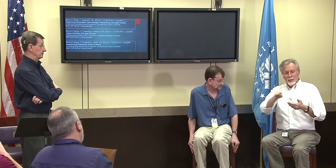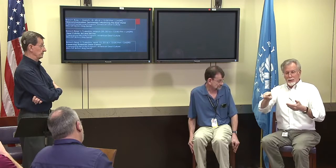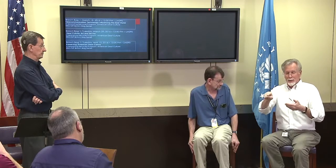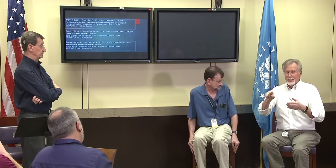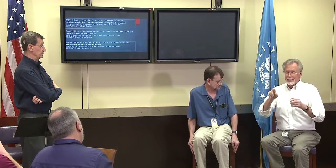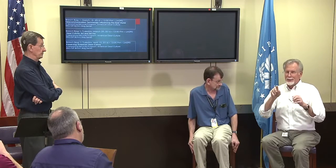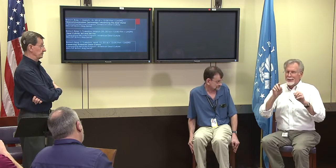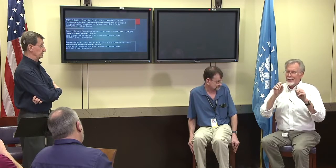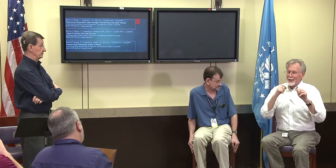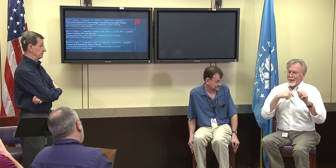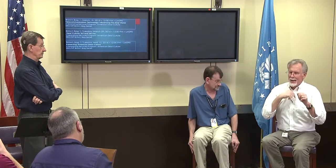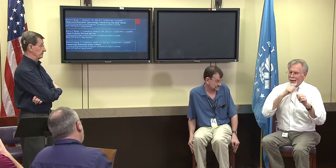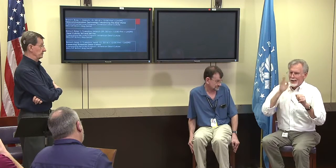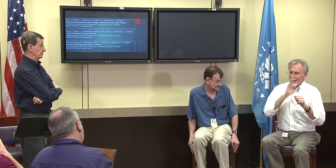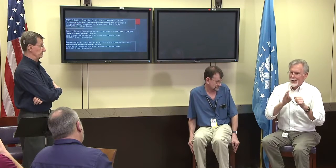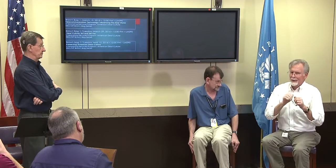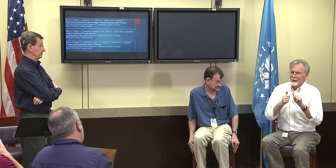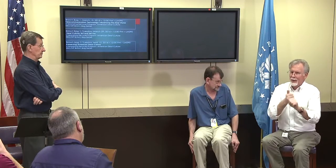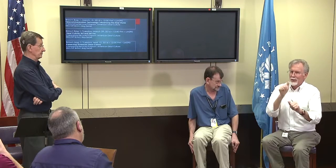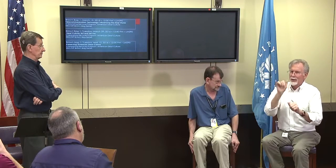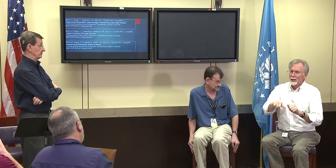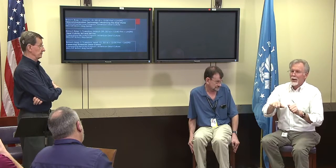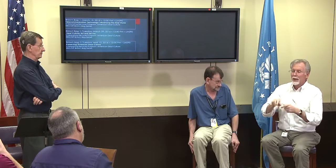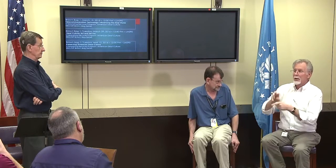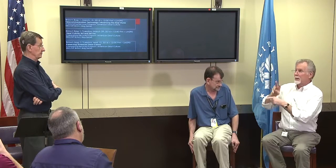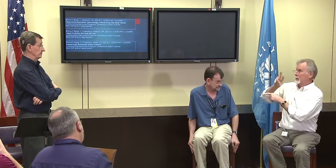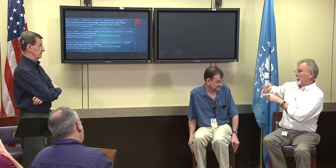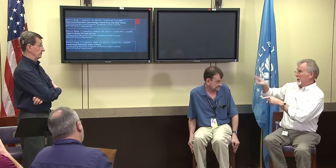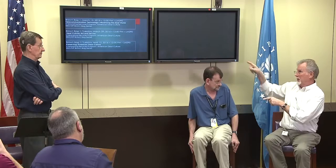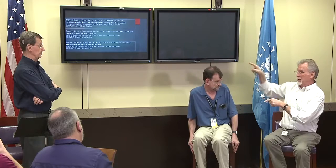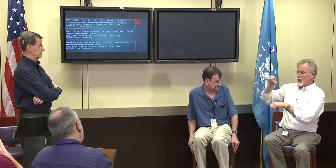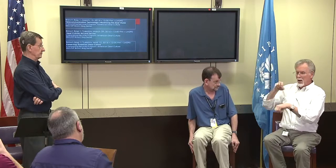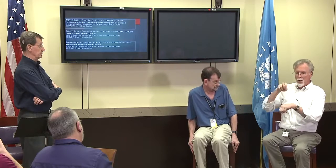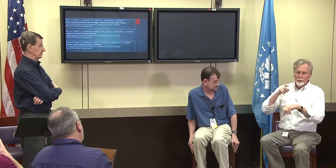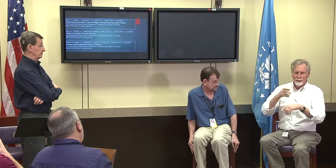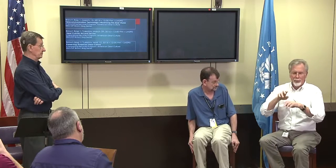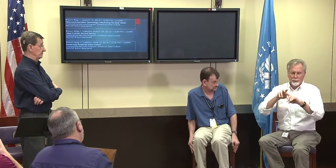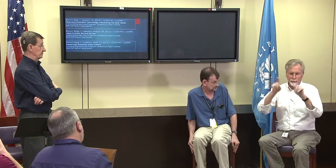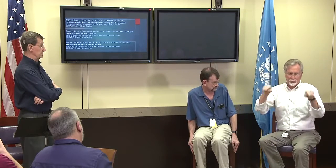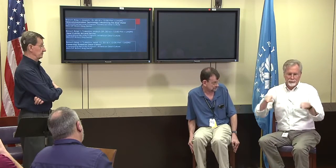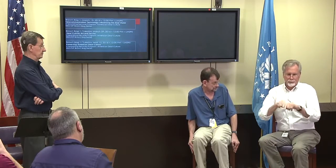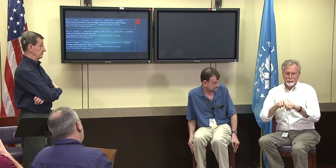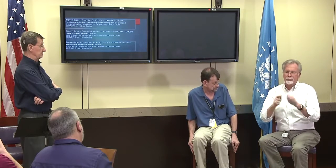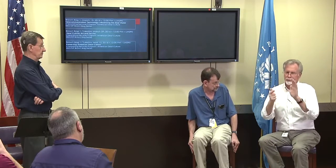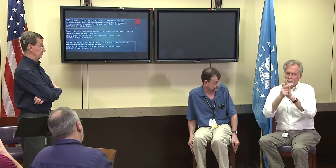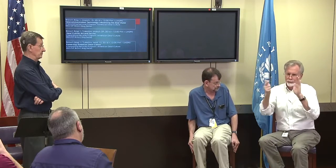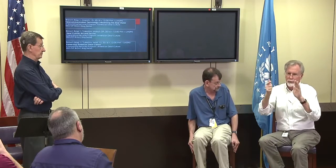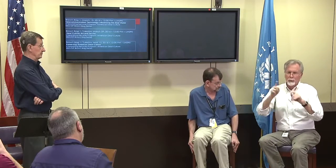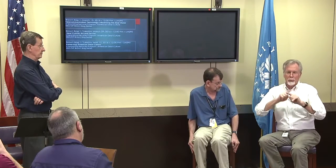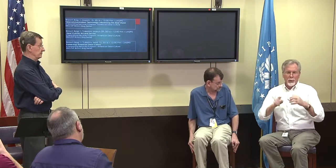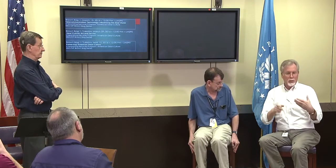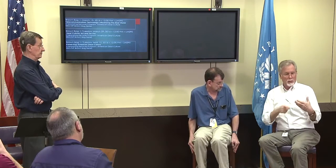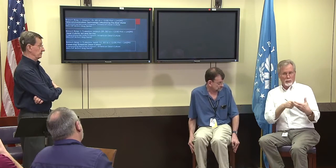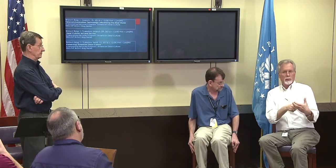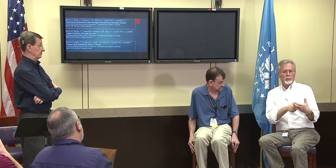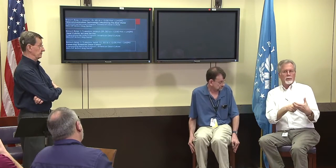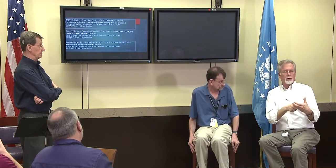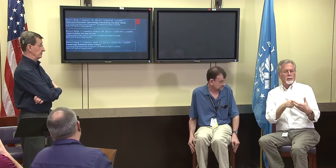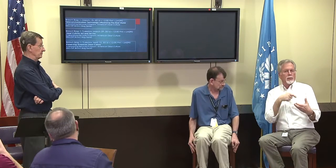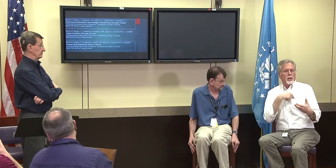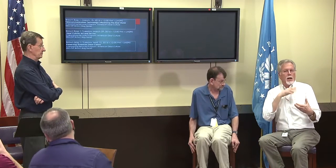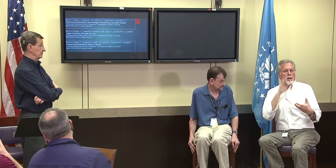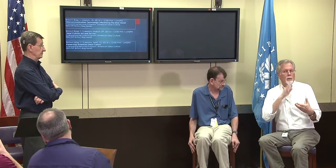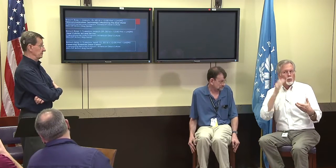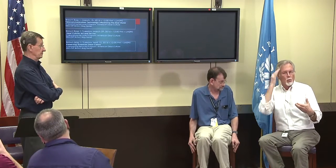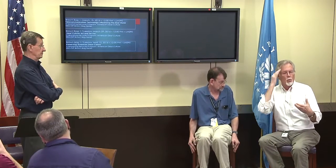So the videophones, it is not permitted to do that,